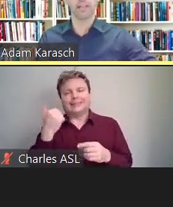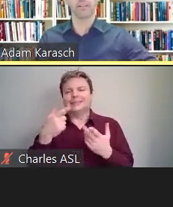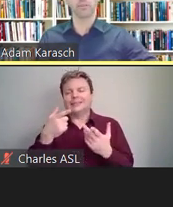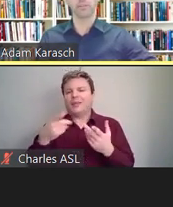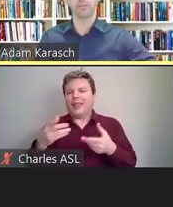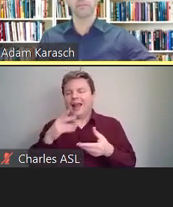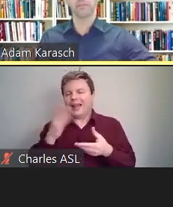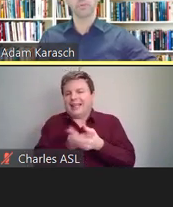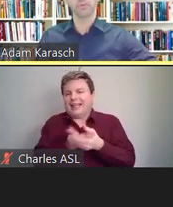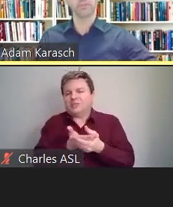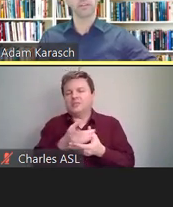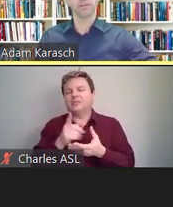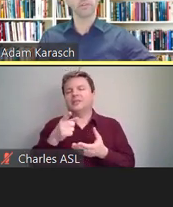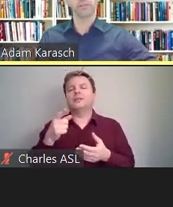and we'll send it over to.